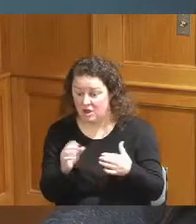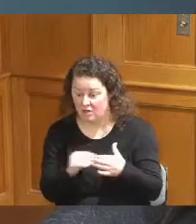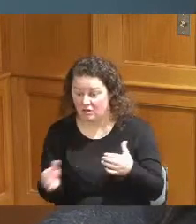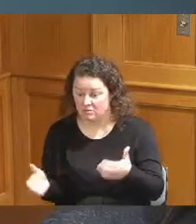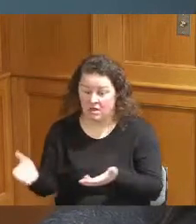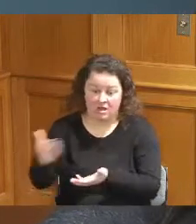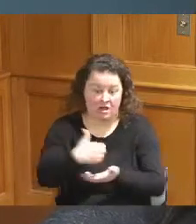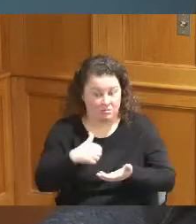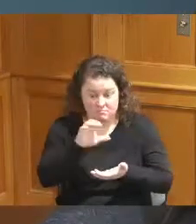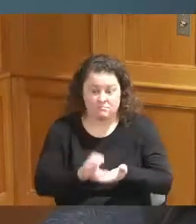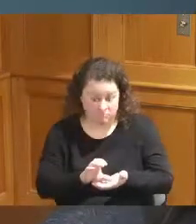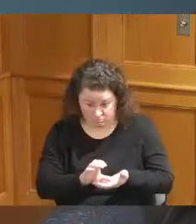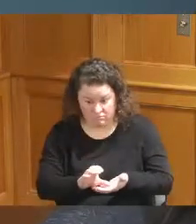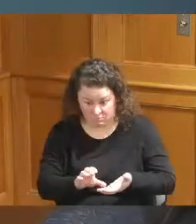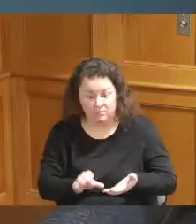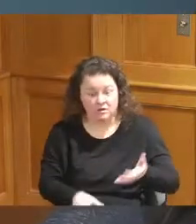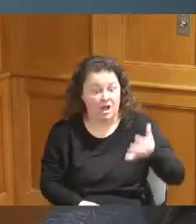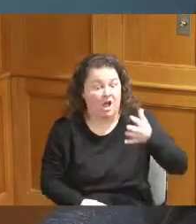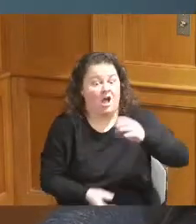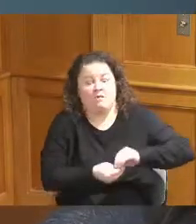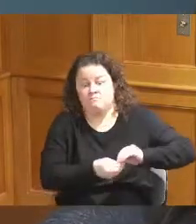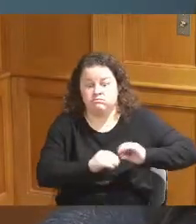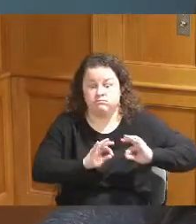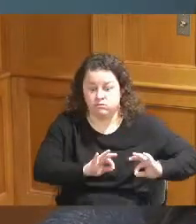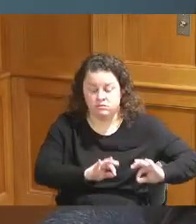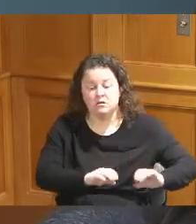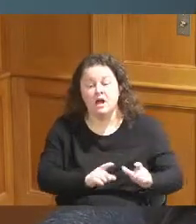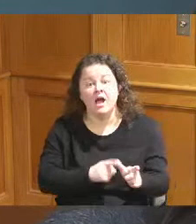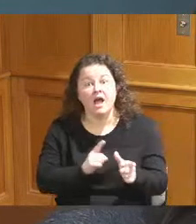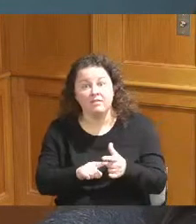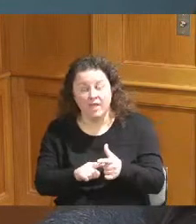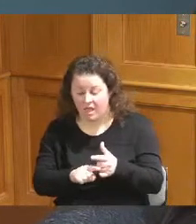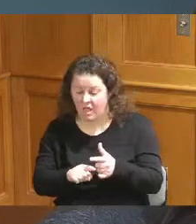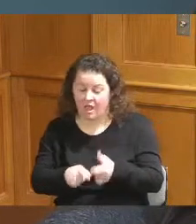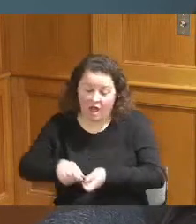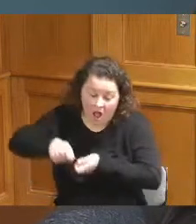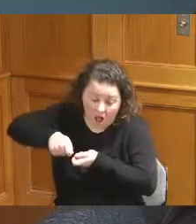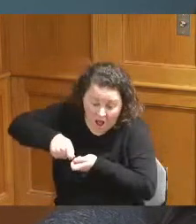and getting an agreement that they're gonna that they will move the Cincinnati Police